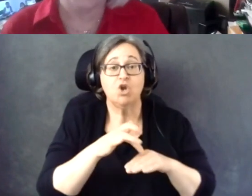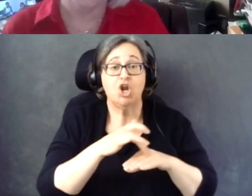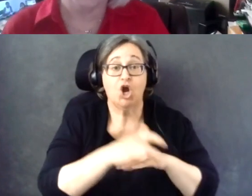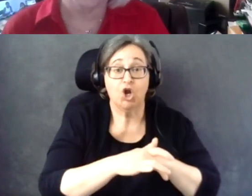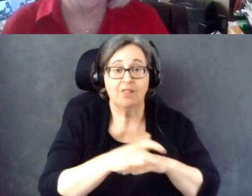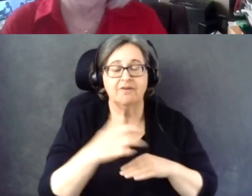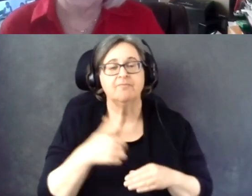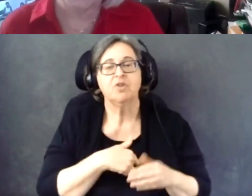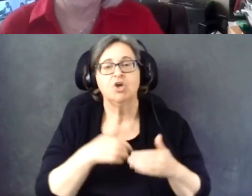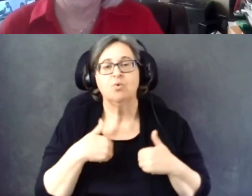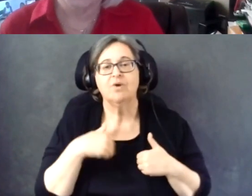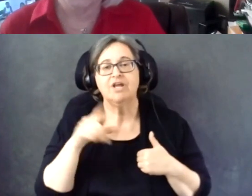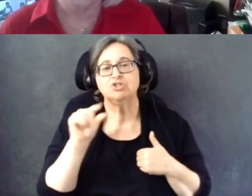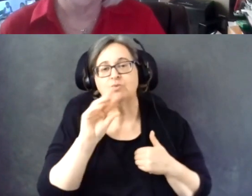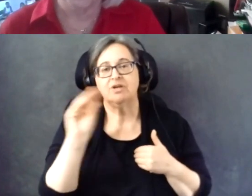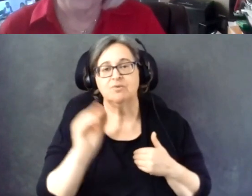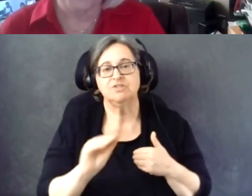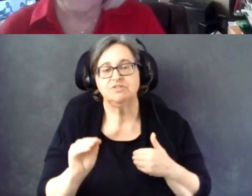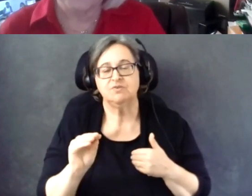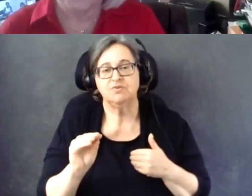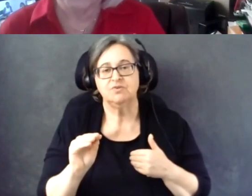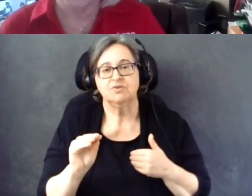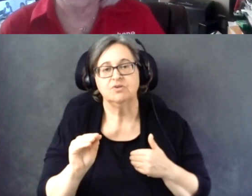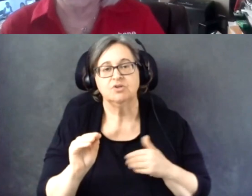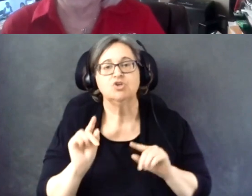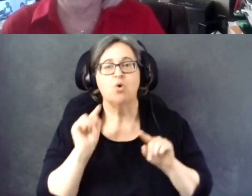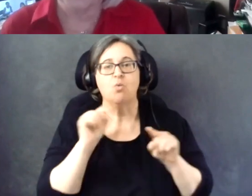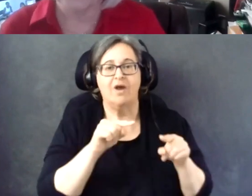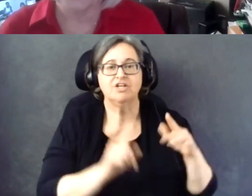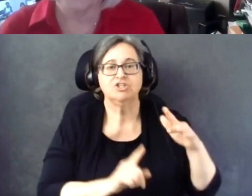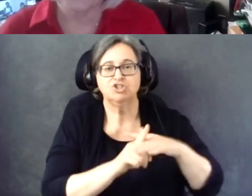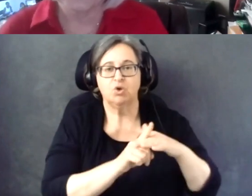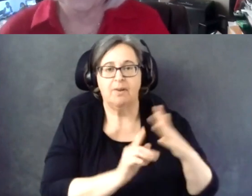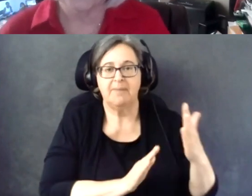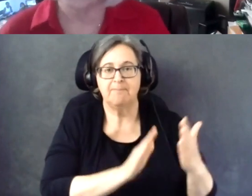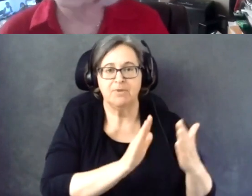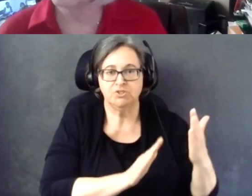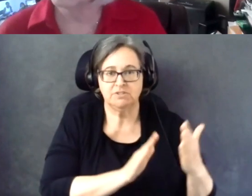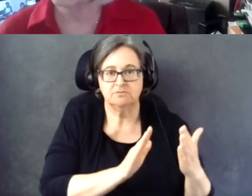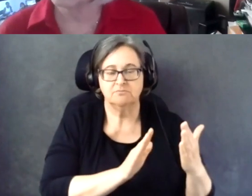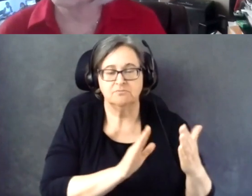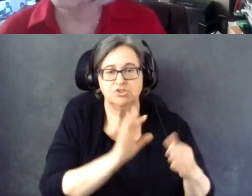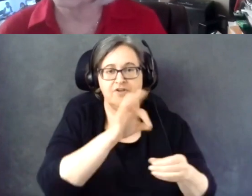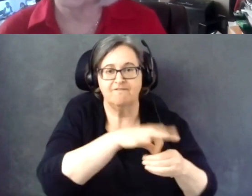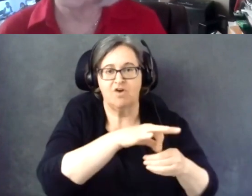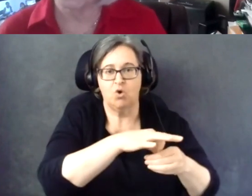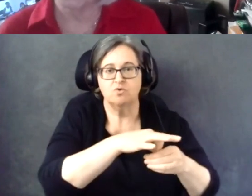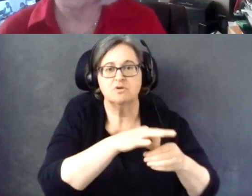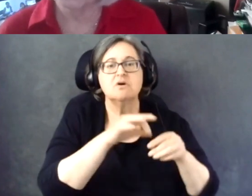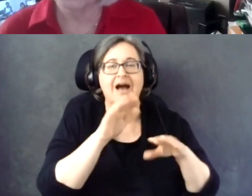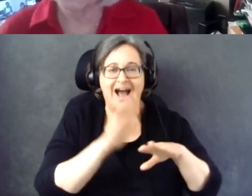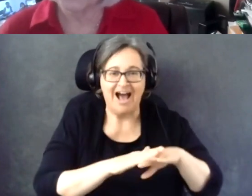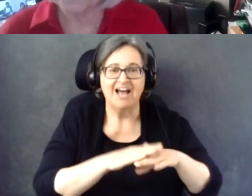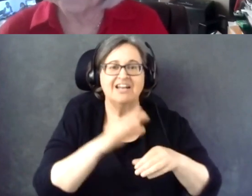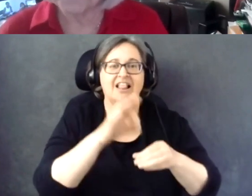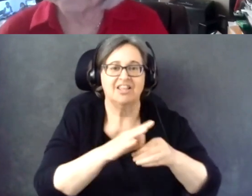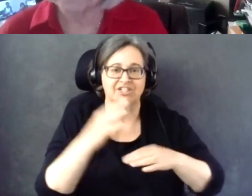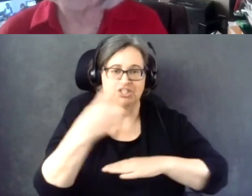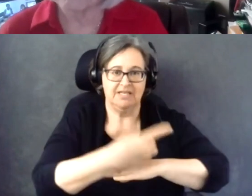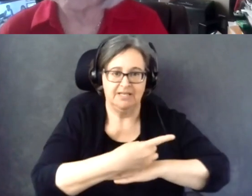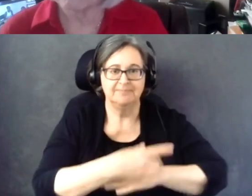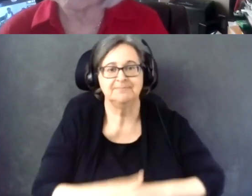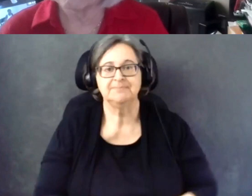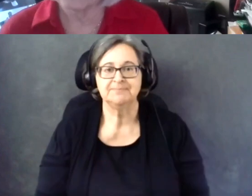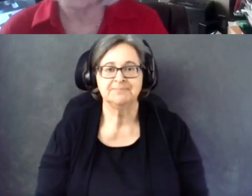And then we had 20% who went to the polling place on Election Day.